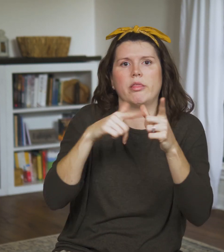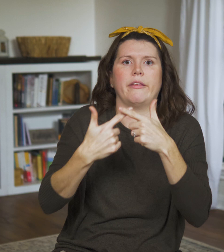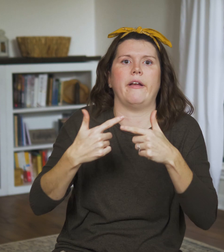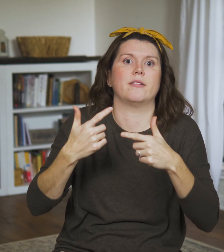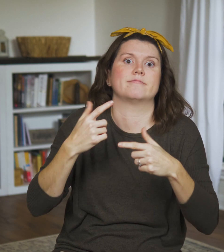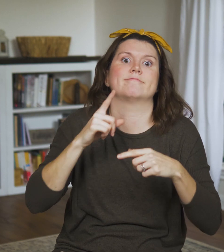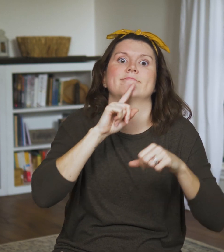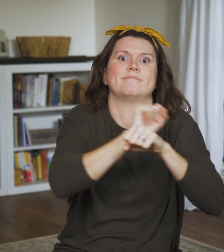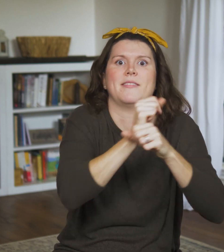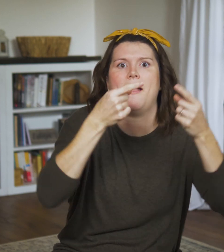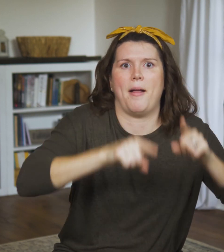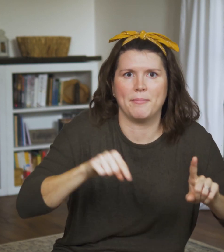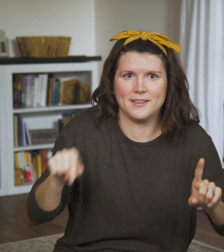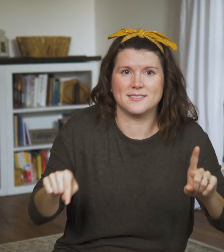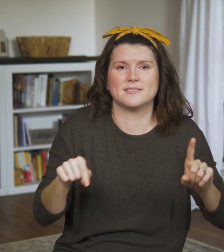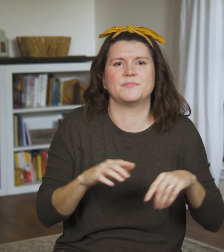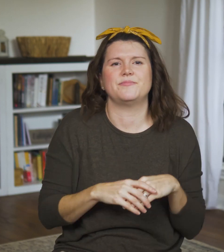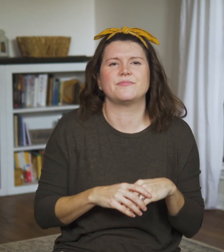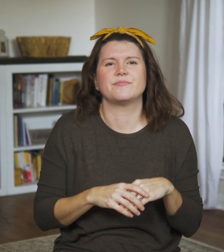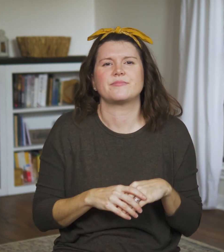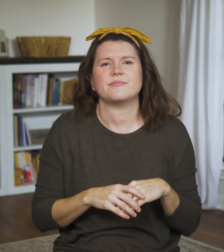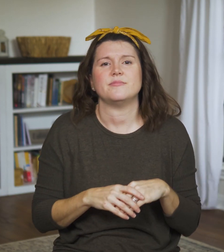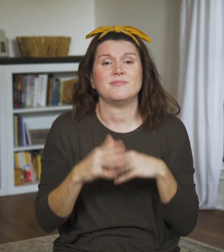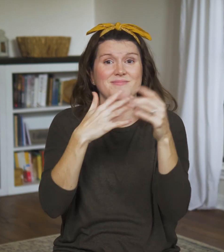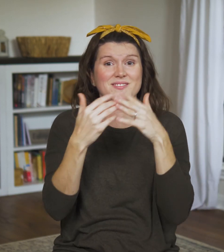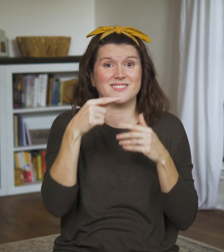If you’re a man, that may frustrate you,